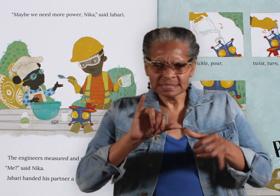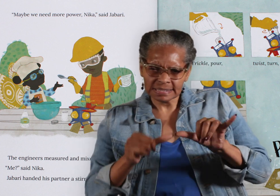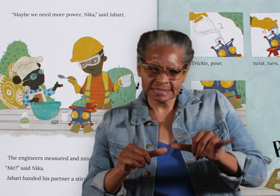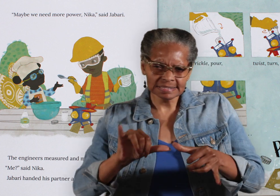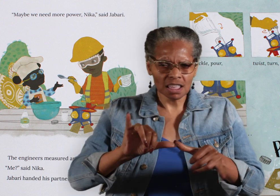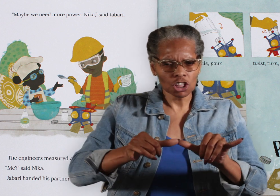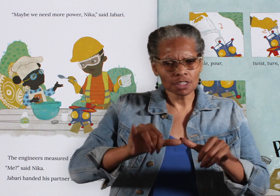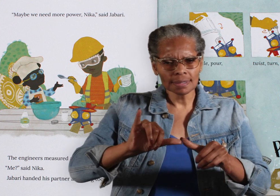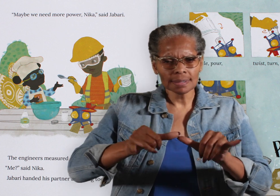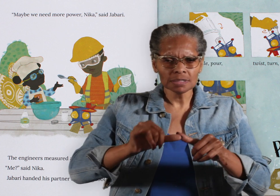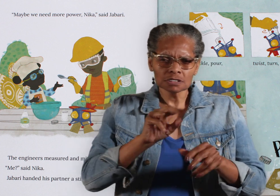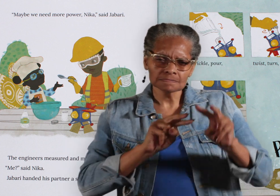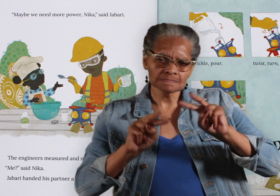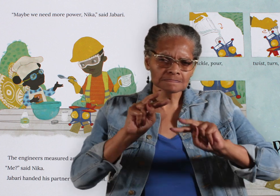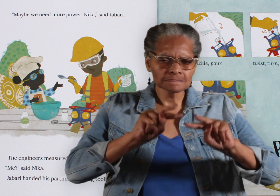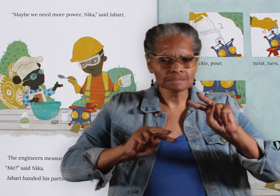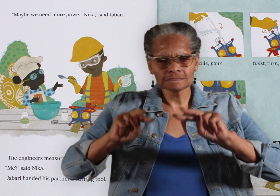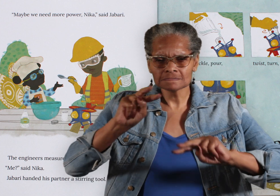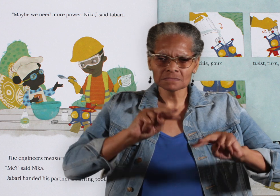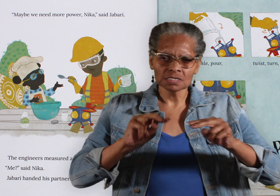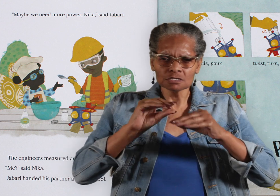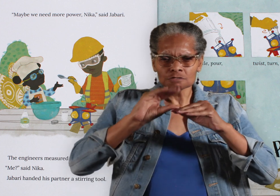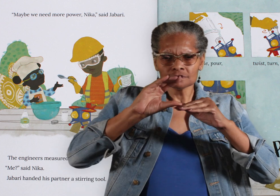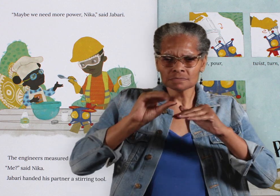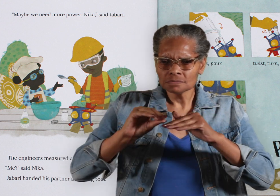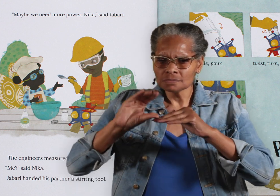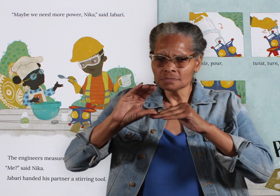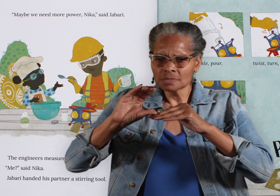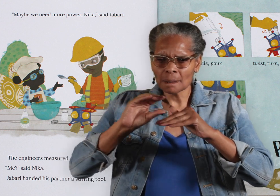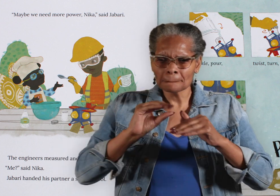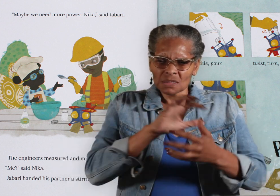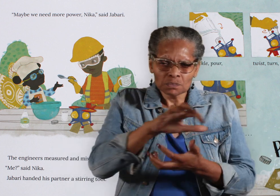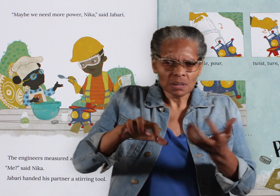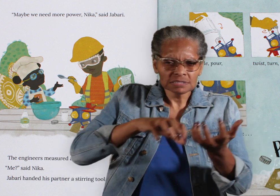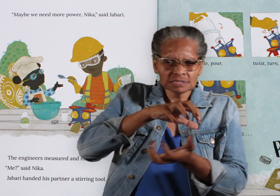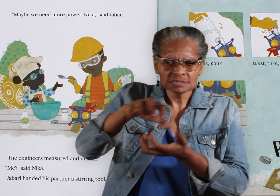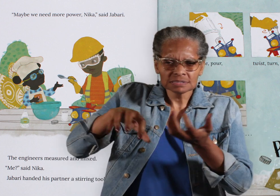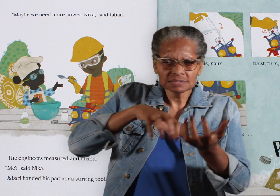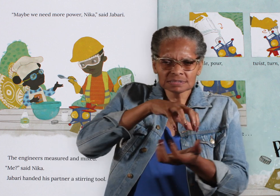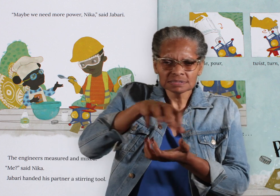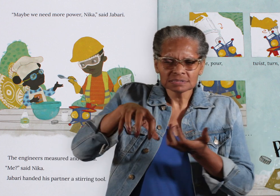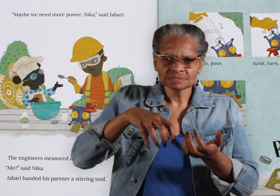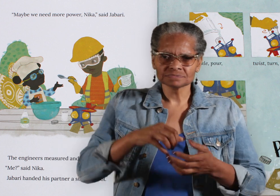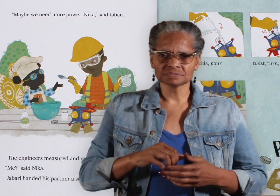The engineers measured and mixed.